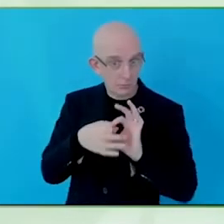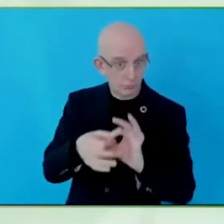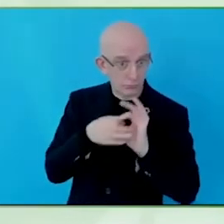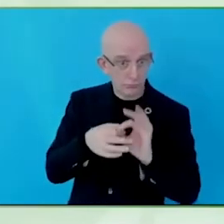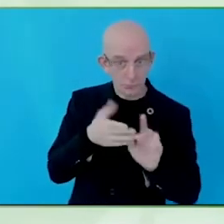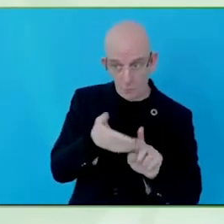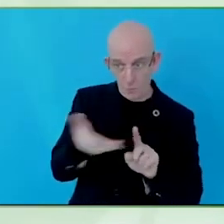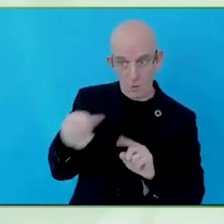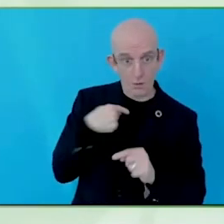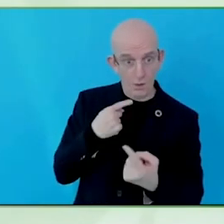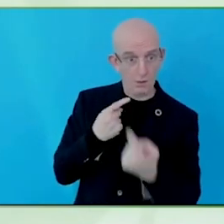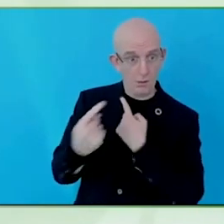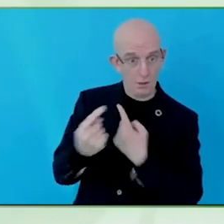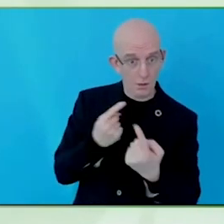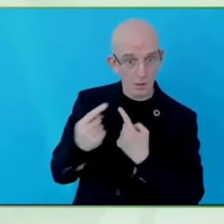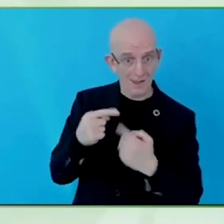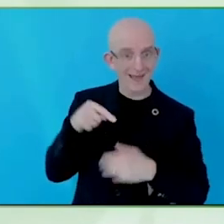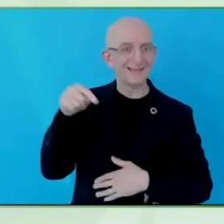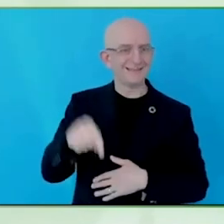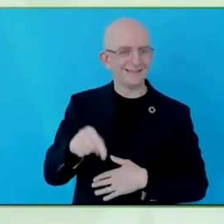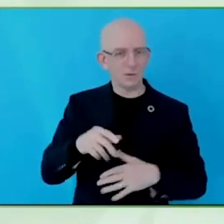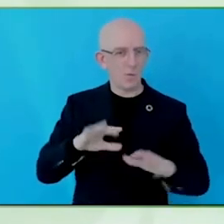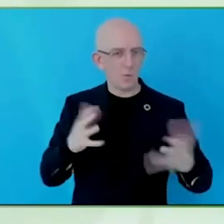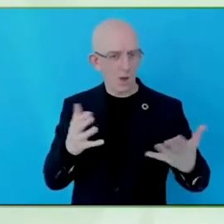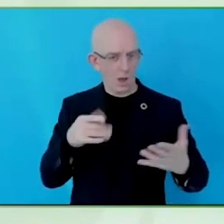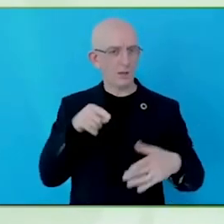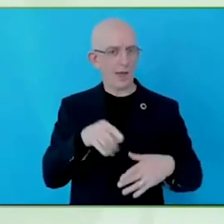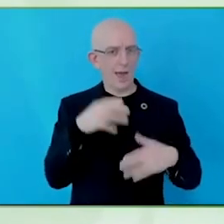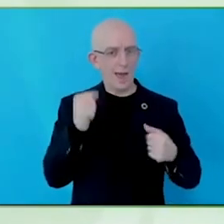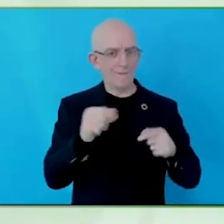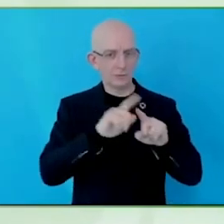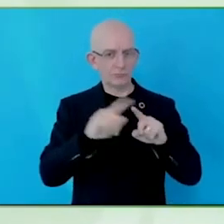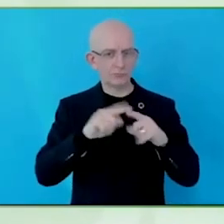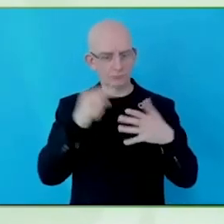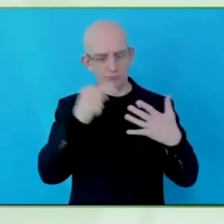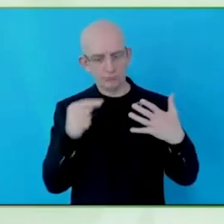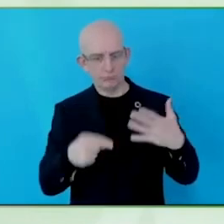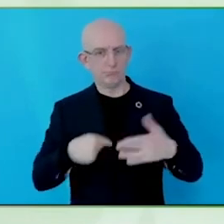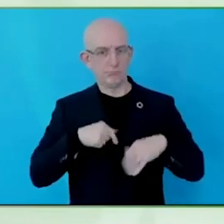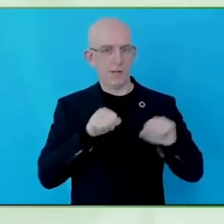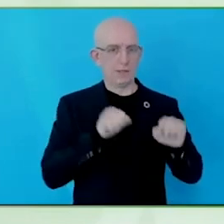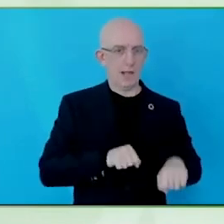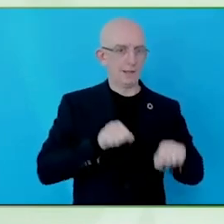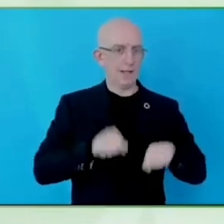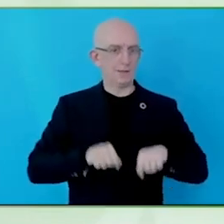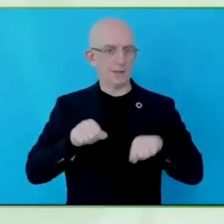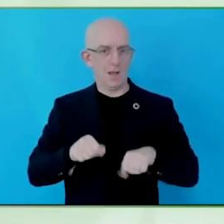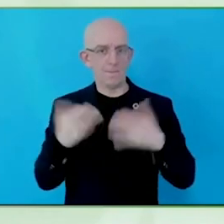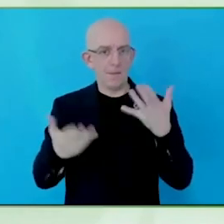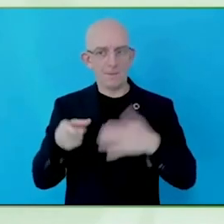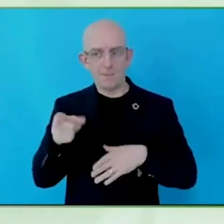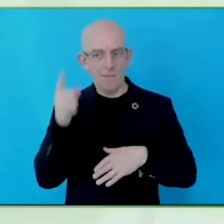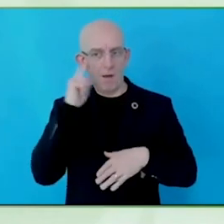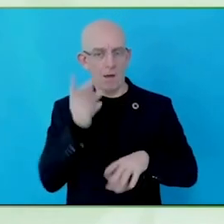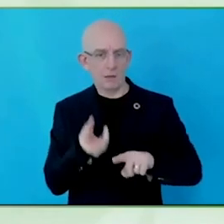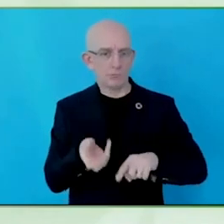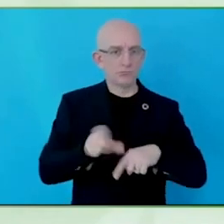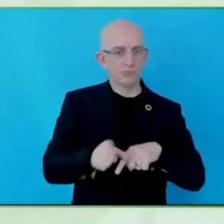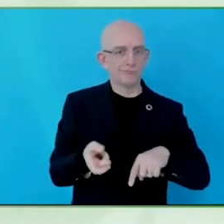expected and we had to stop and redesign, and in fact we completely rewrote some of the early proposition elements, on the basis of that.